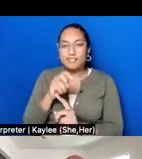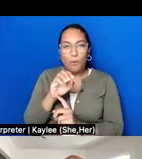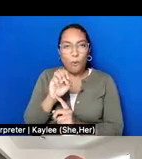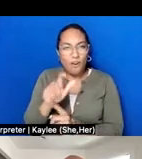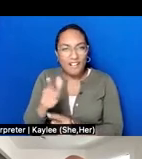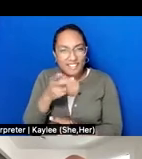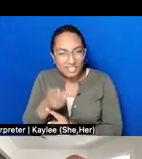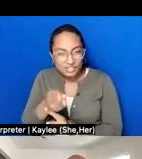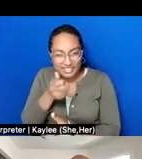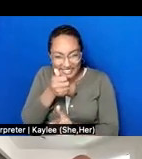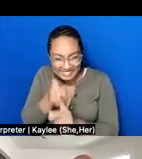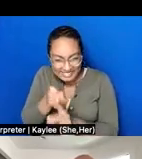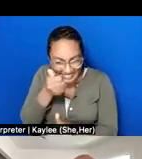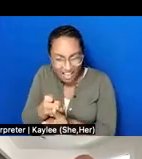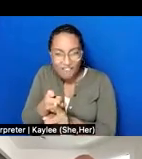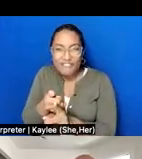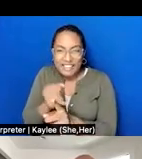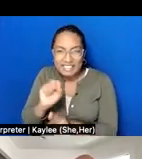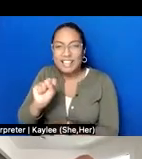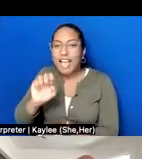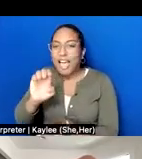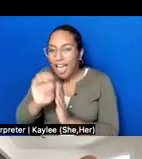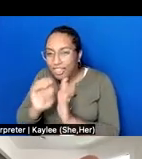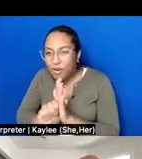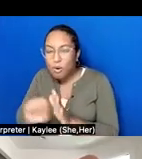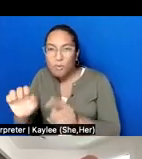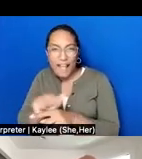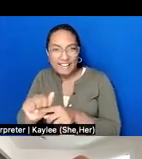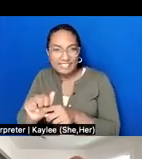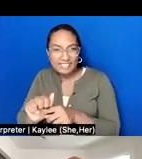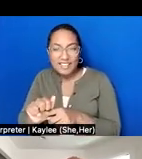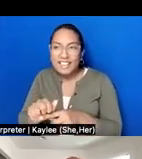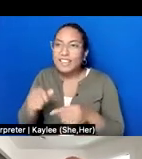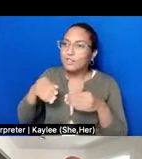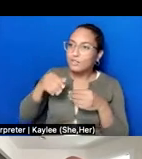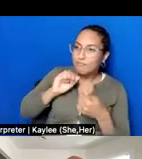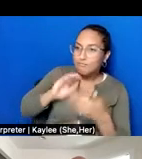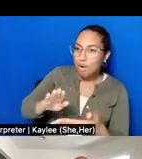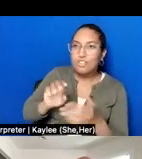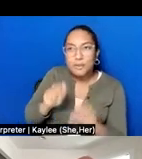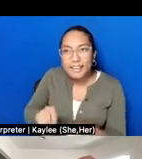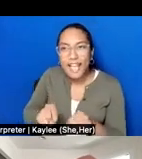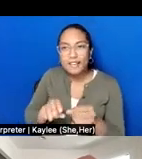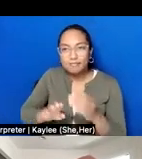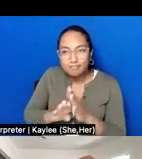way of engaging and building community. Central to the practice of oral history are the concepts